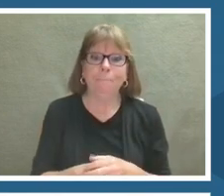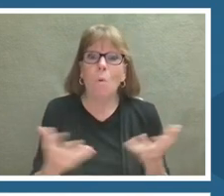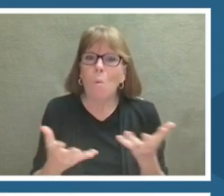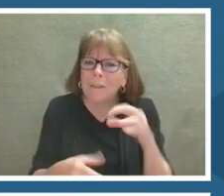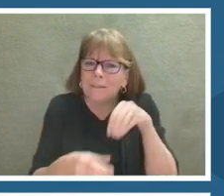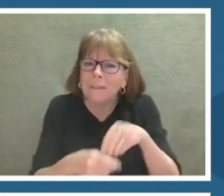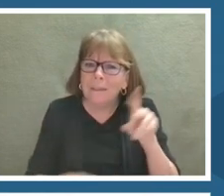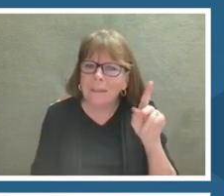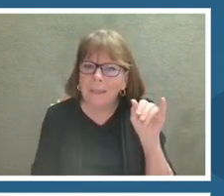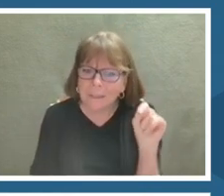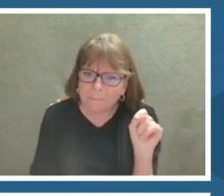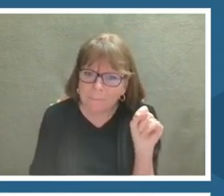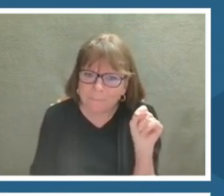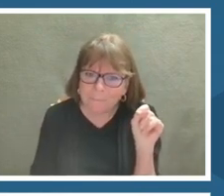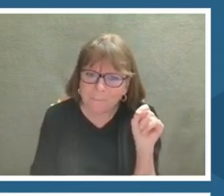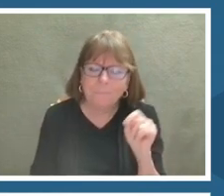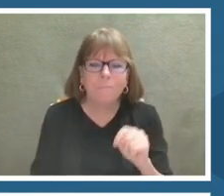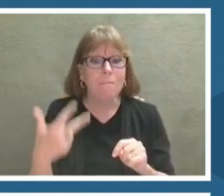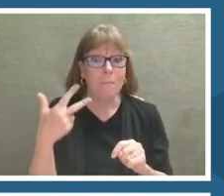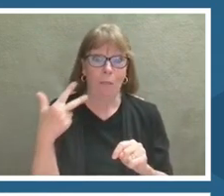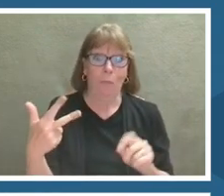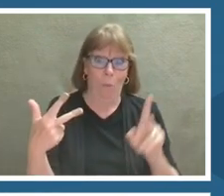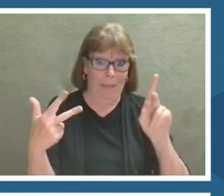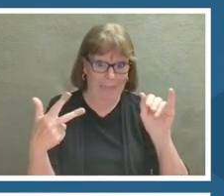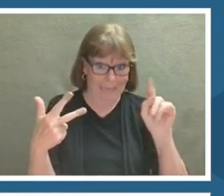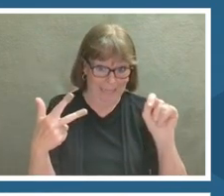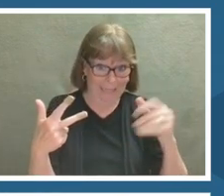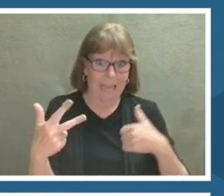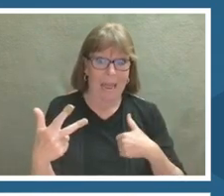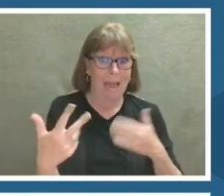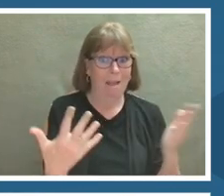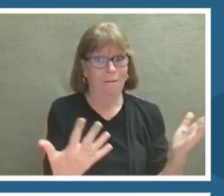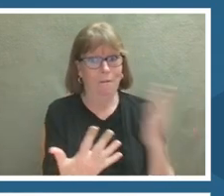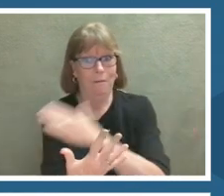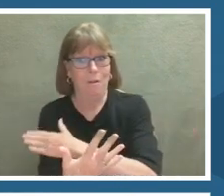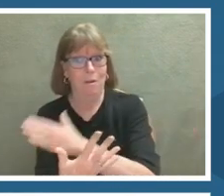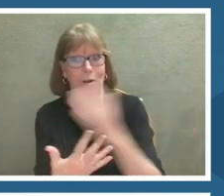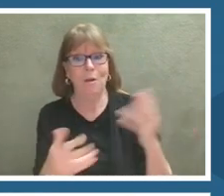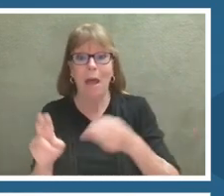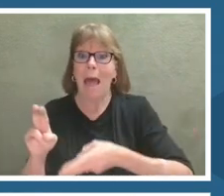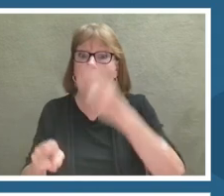All three of the kids I will be showing today have this range of high touch to high-tech